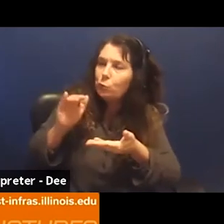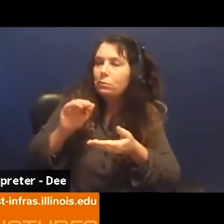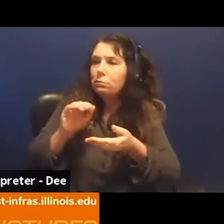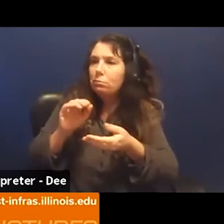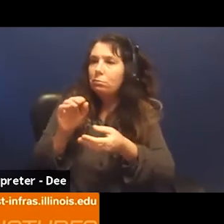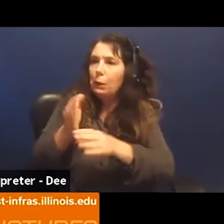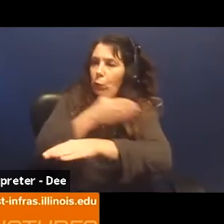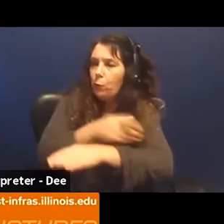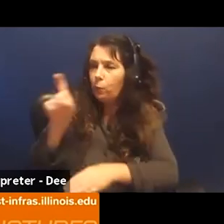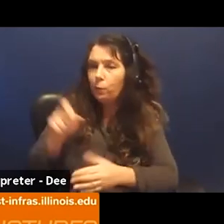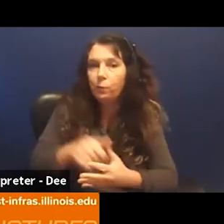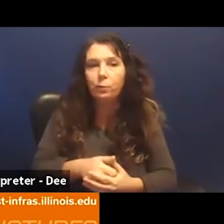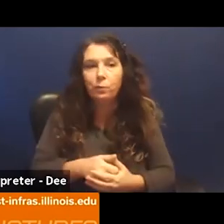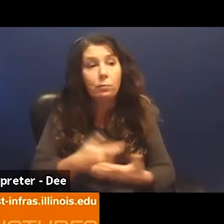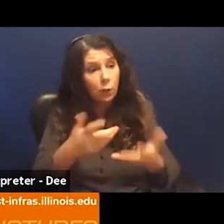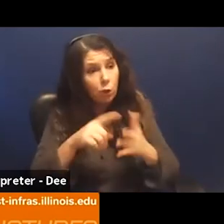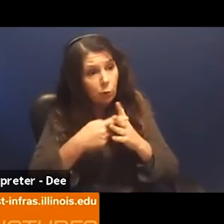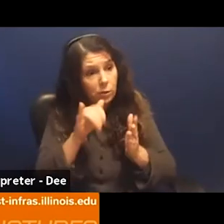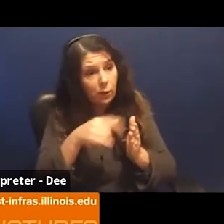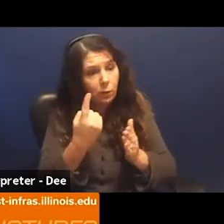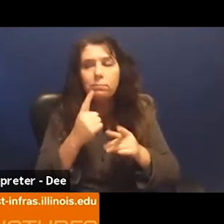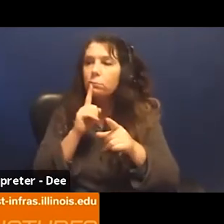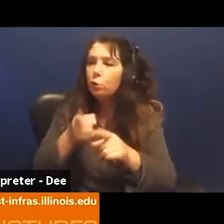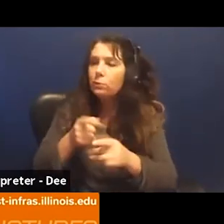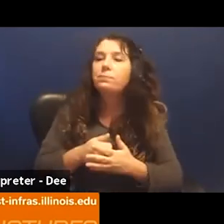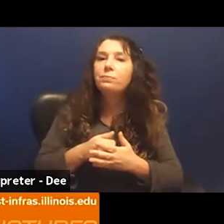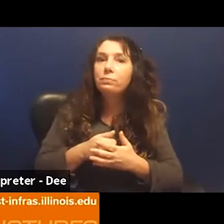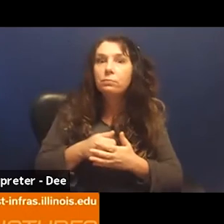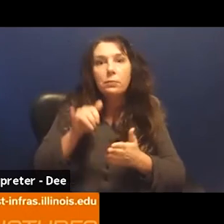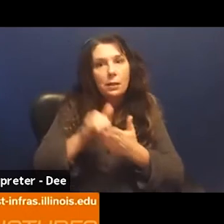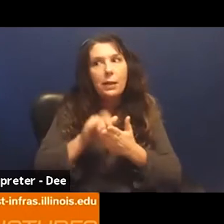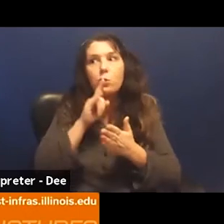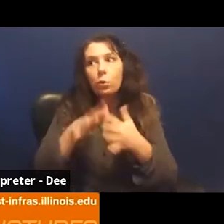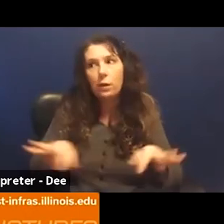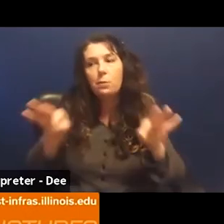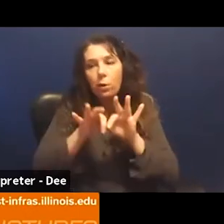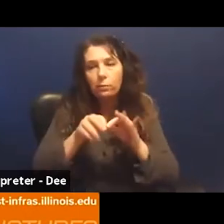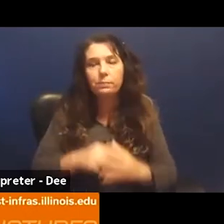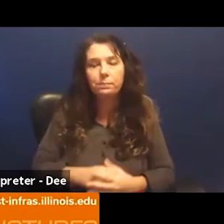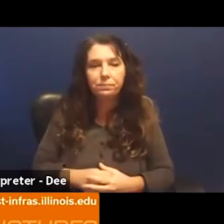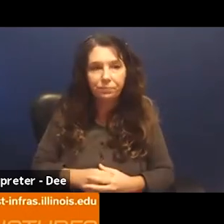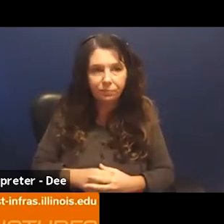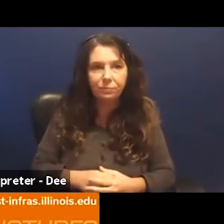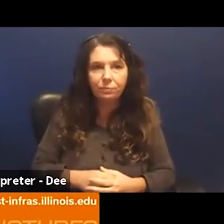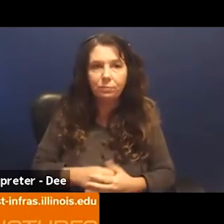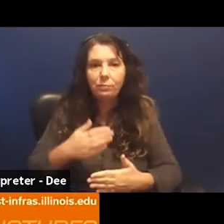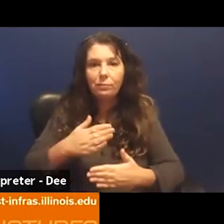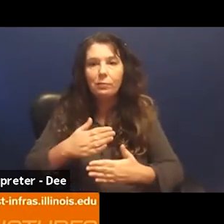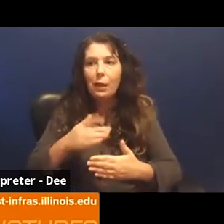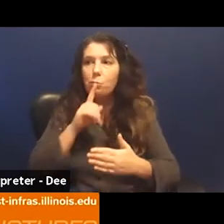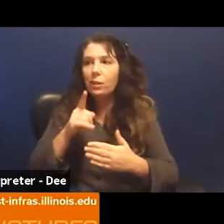Ryan Do you want to start on oh sure yeah i mean i think this is a really important question, and I'm really glad that the Scott asked.